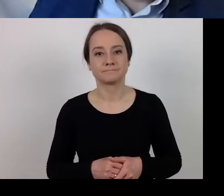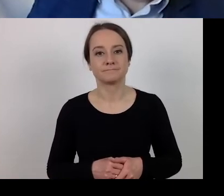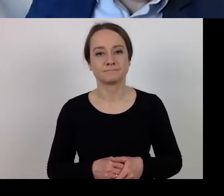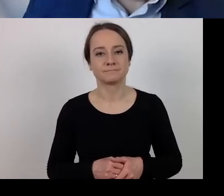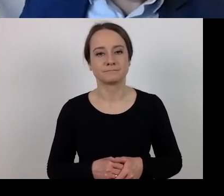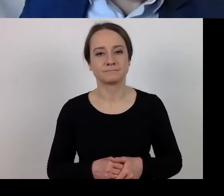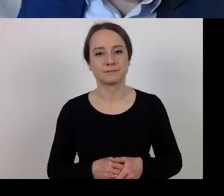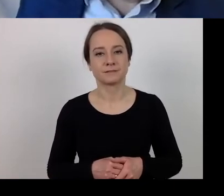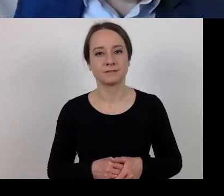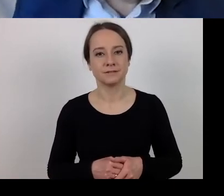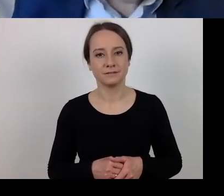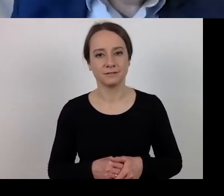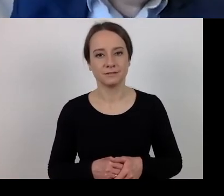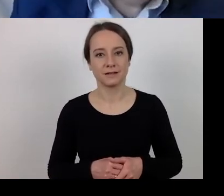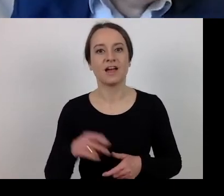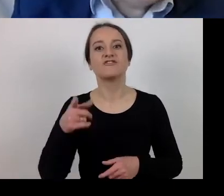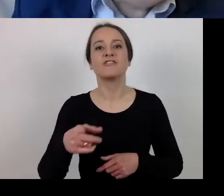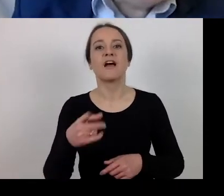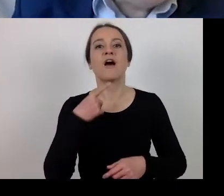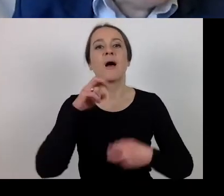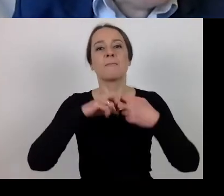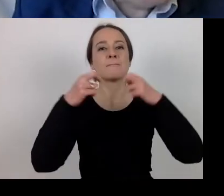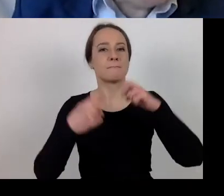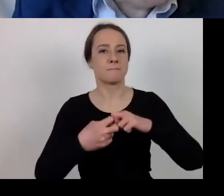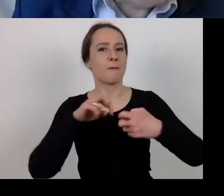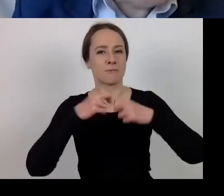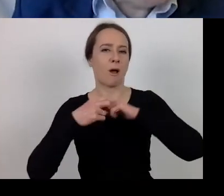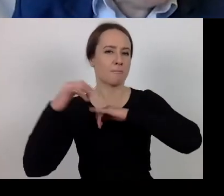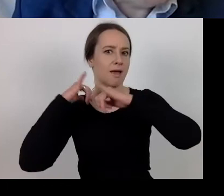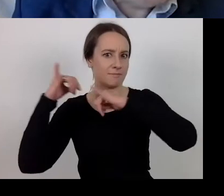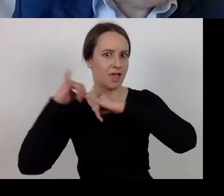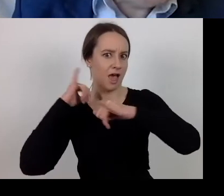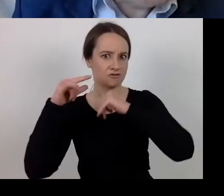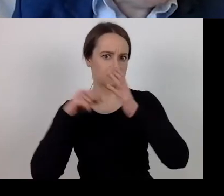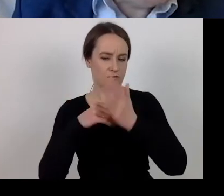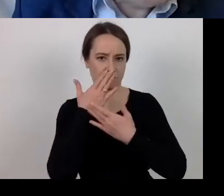I have already addressed the question on market assessment.